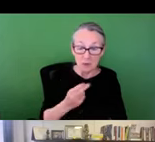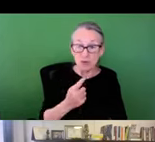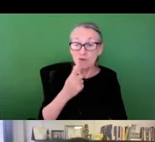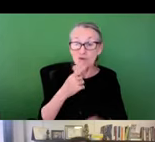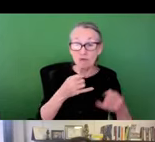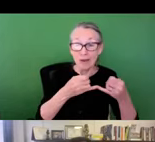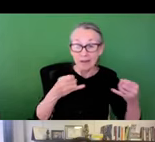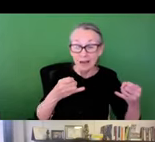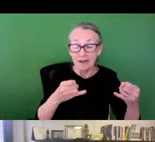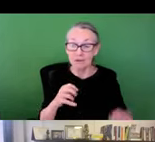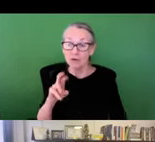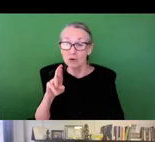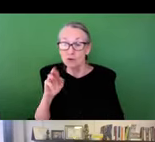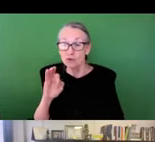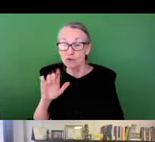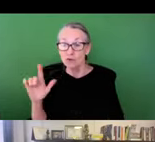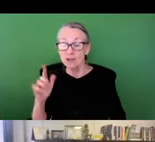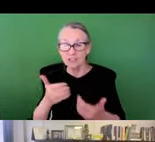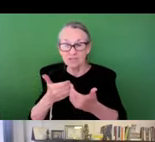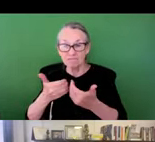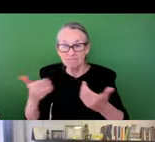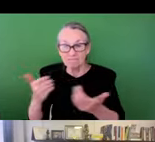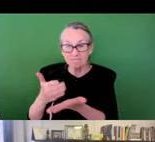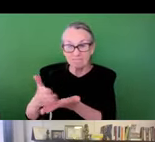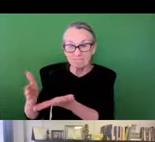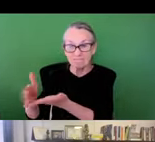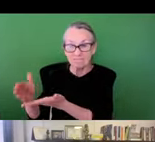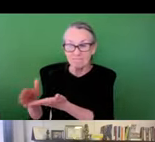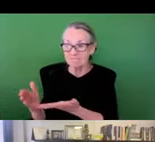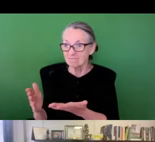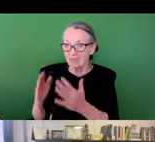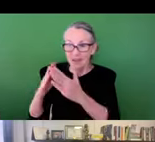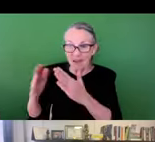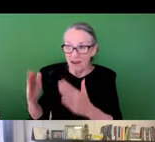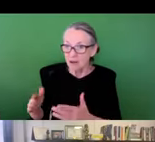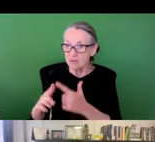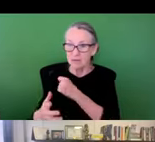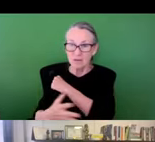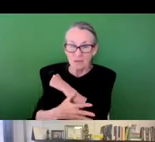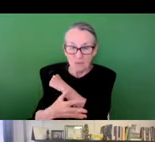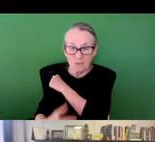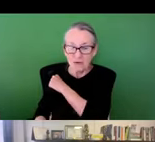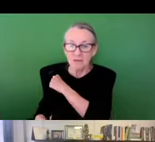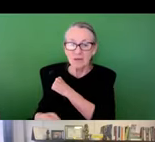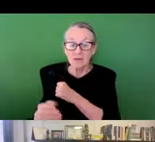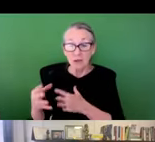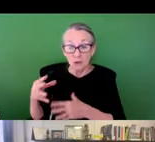is these larger social processes between historic redlining and racial zoning, contemporary chronic unemployment and substandard